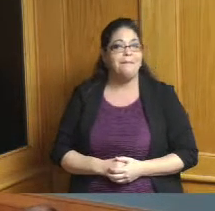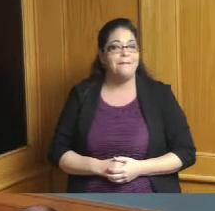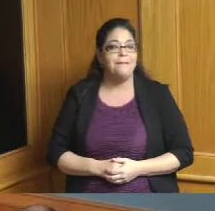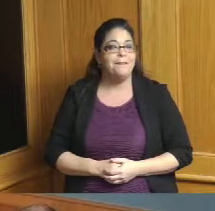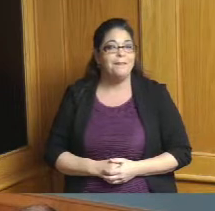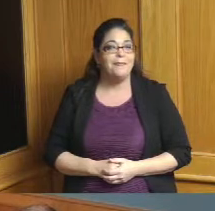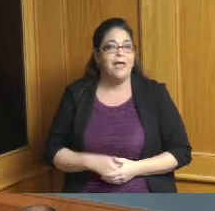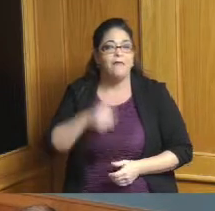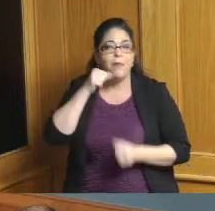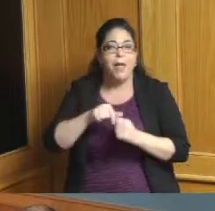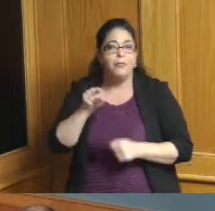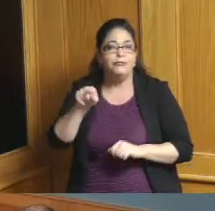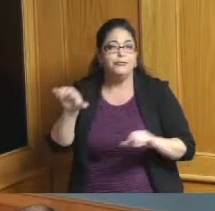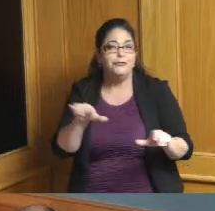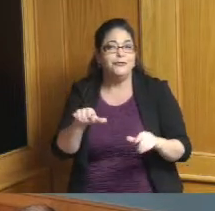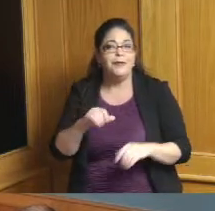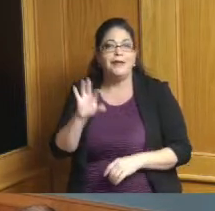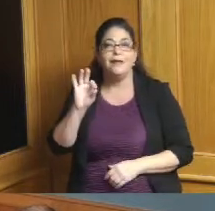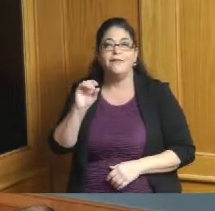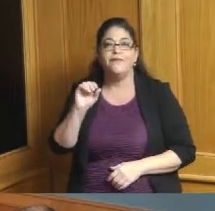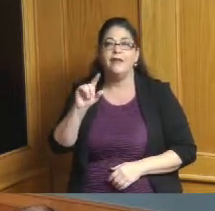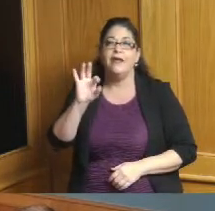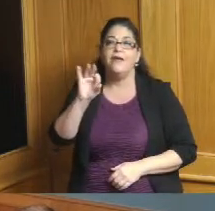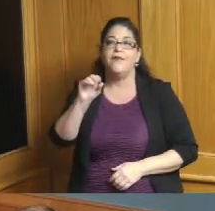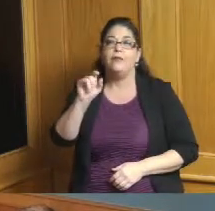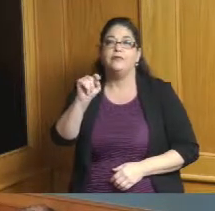redoing fountain square and it's come a long way and I remember